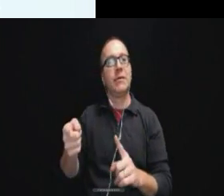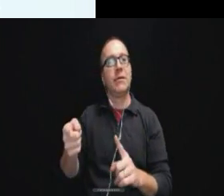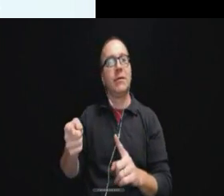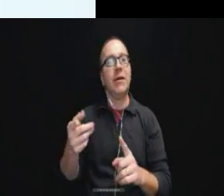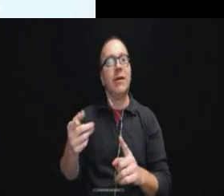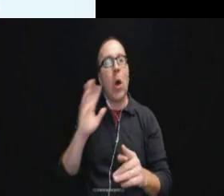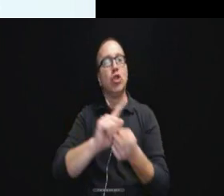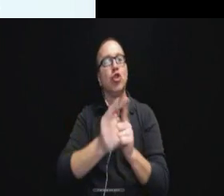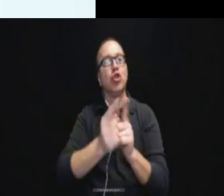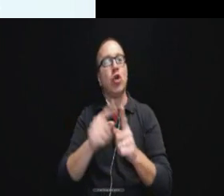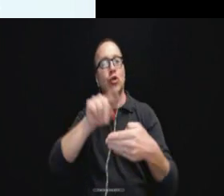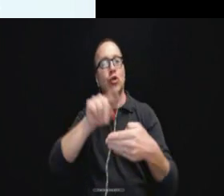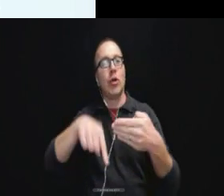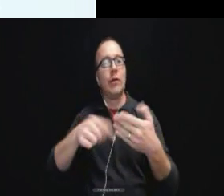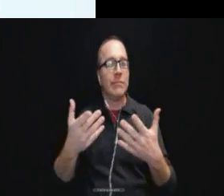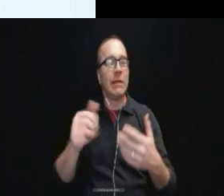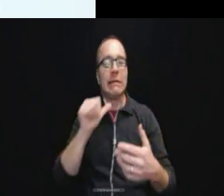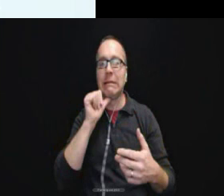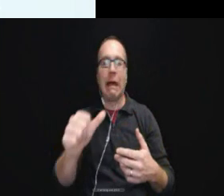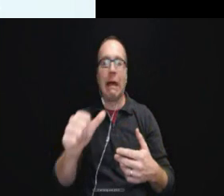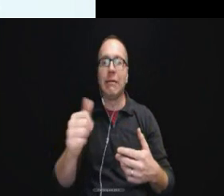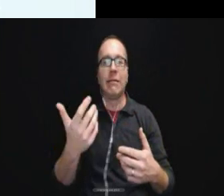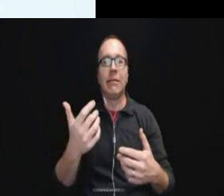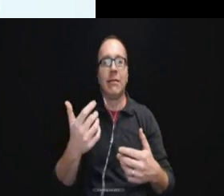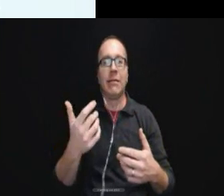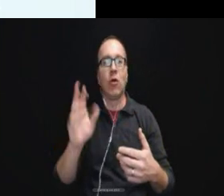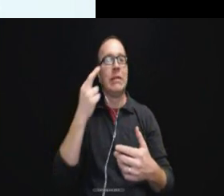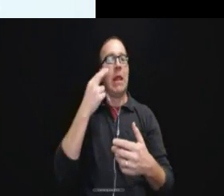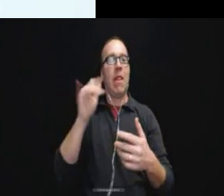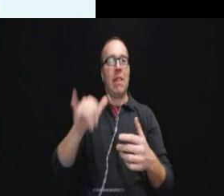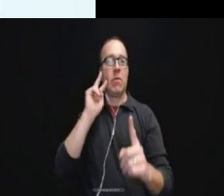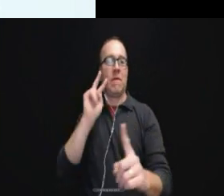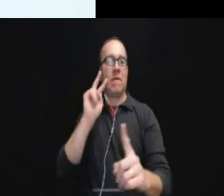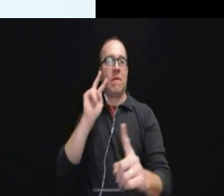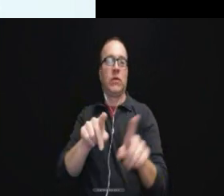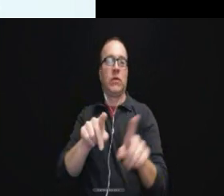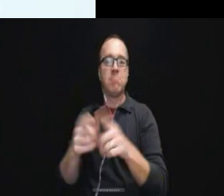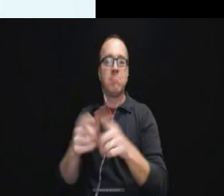So it wasn't going to be reasonable from that perspective as well.